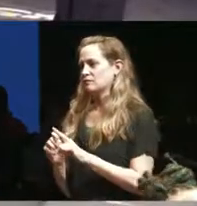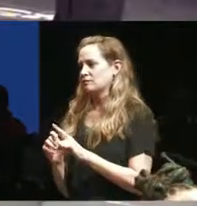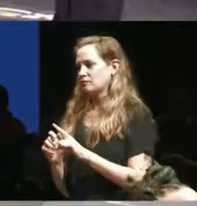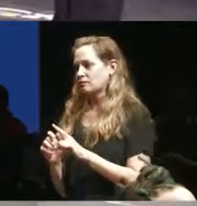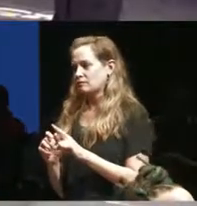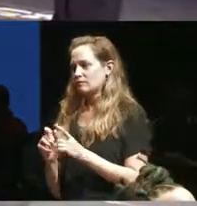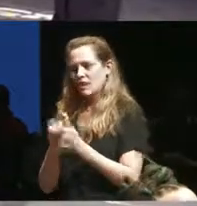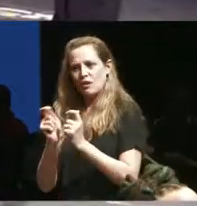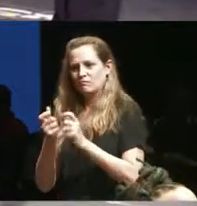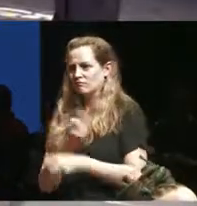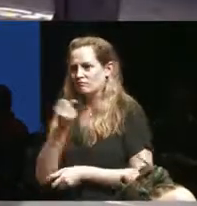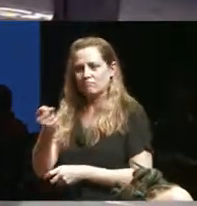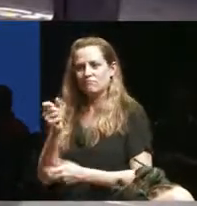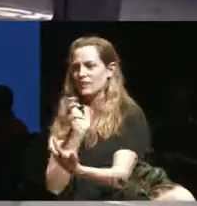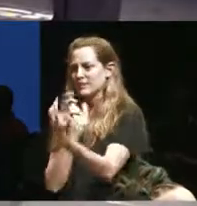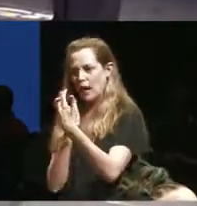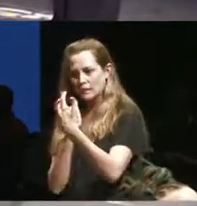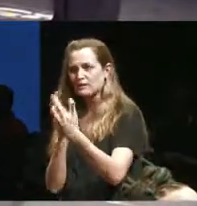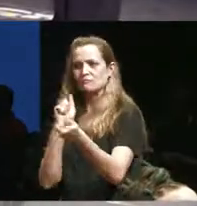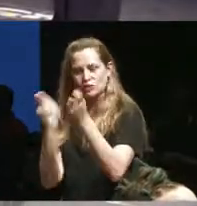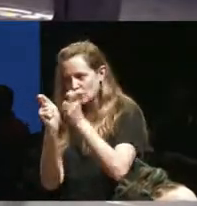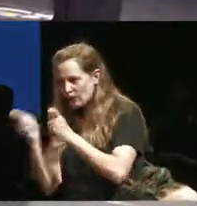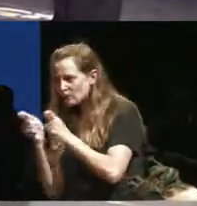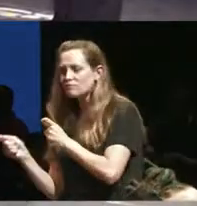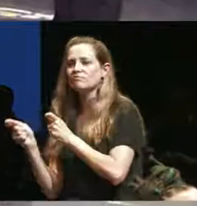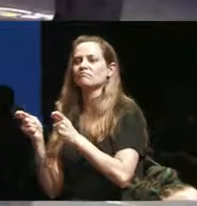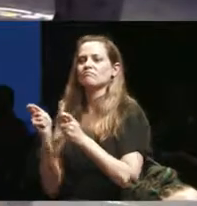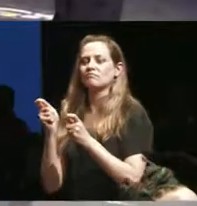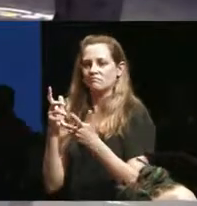of working and adapting and changing them as they need to needs to be taken